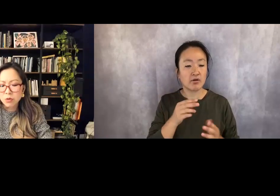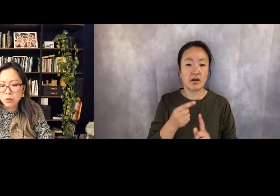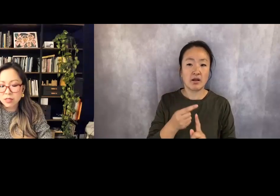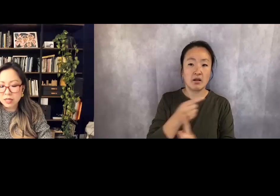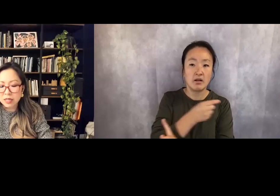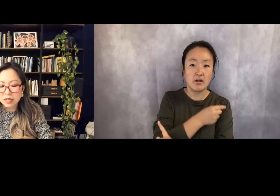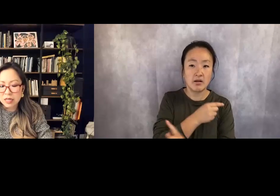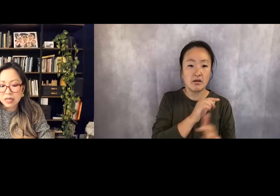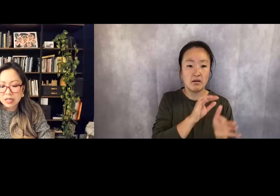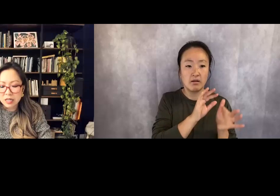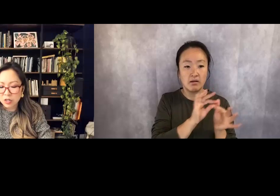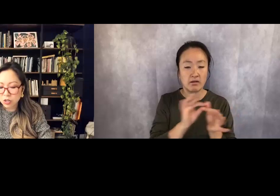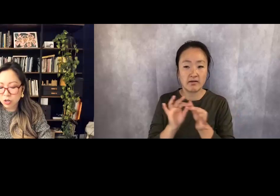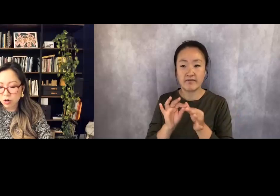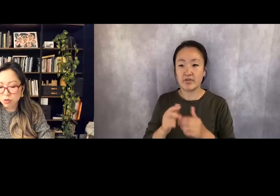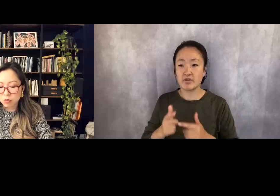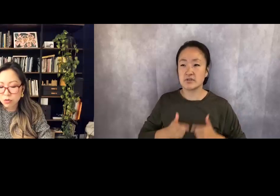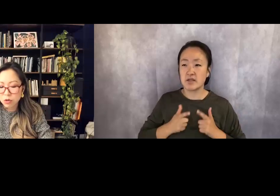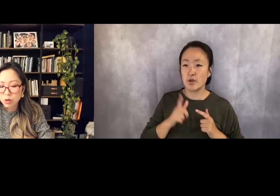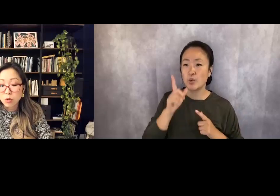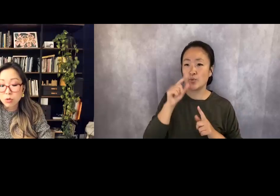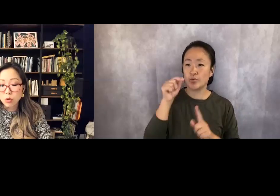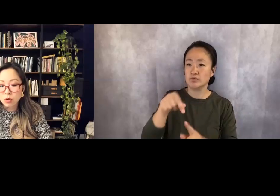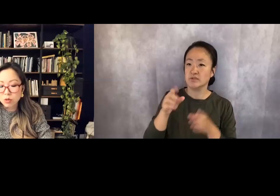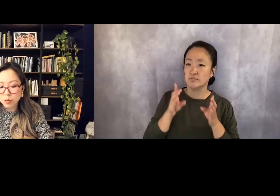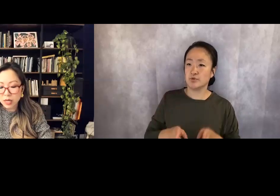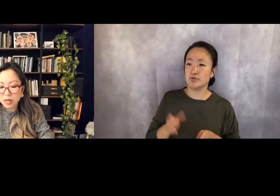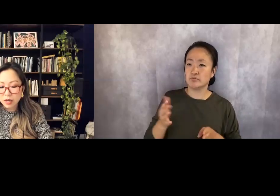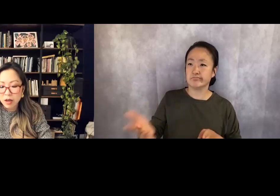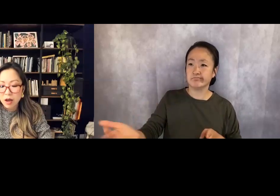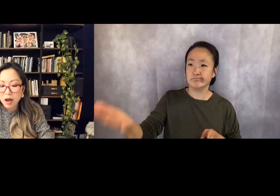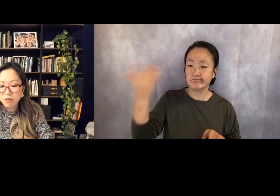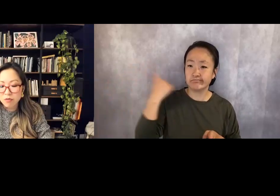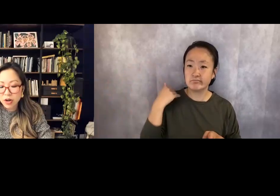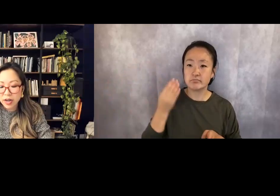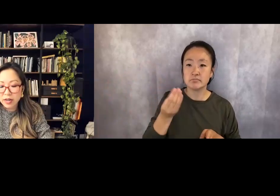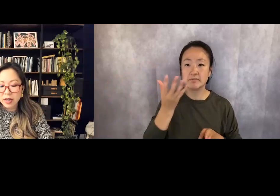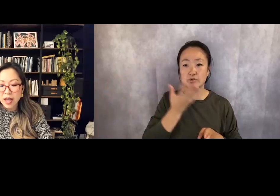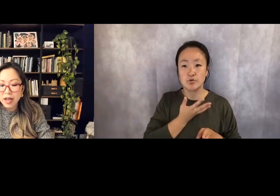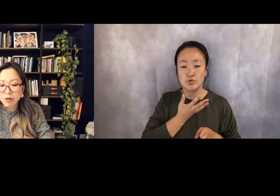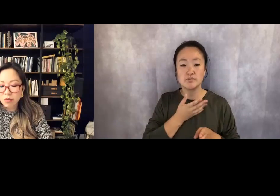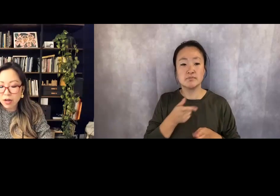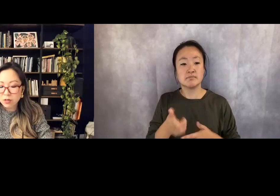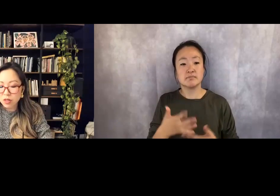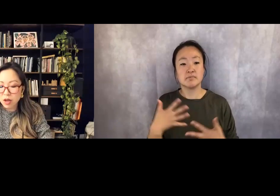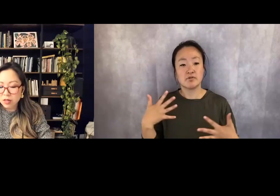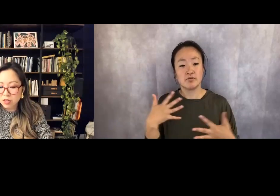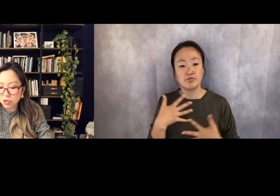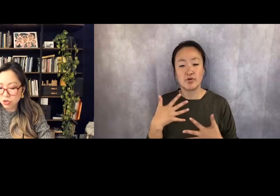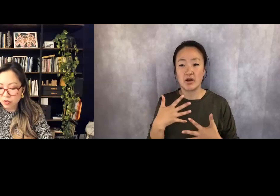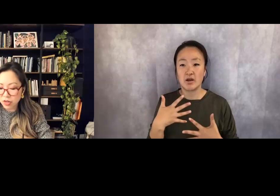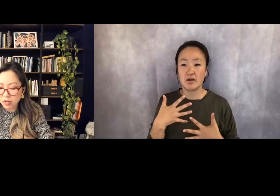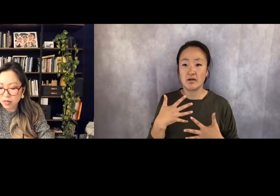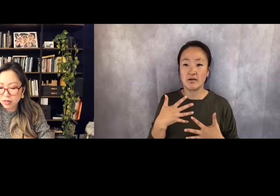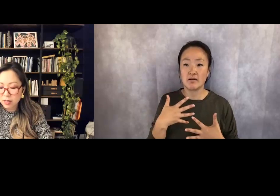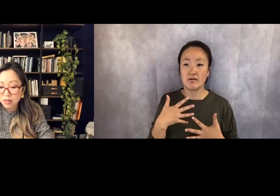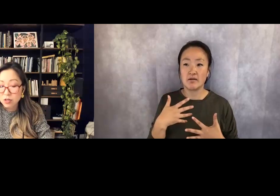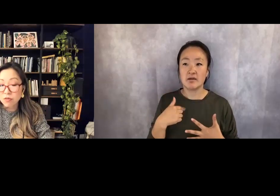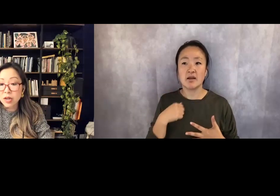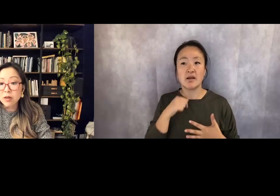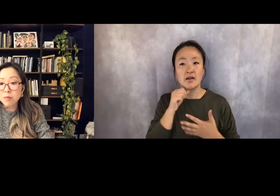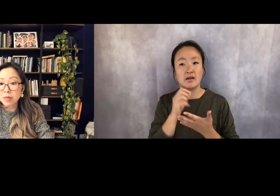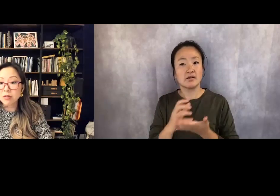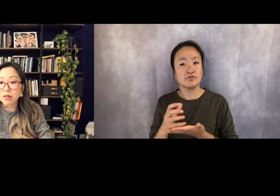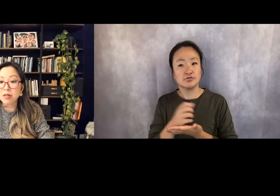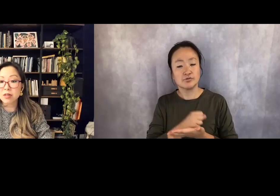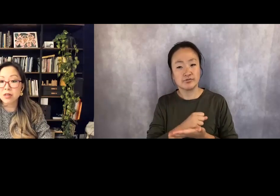Who was it, years ago? Who told me, afraid and wrecked with undeserving, to find a mirror